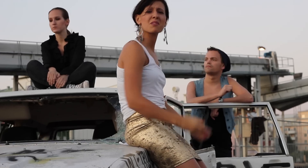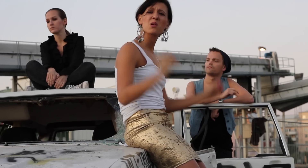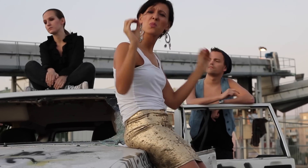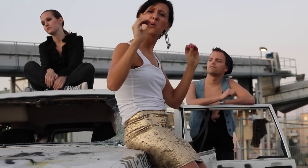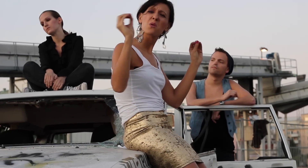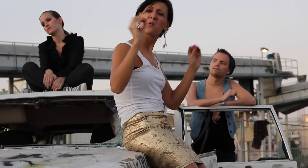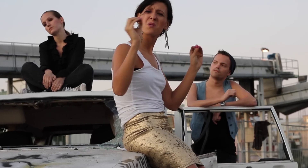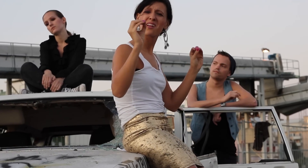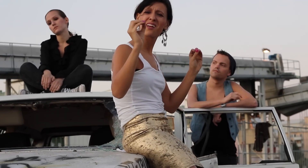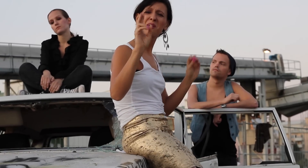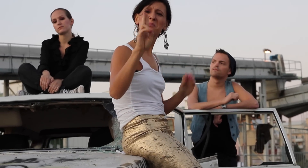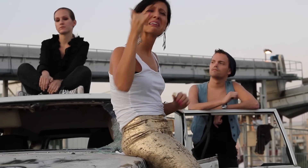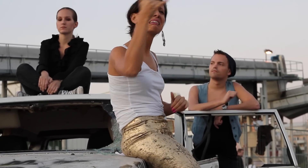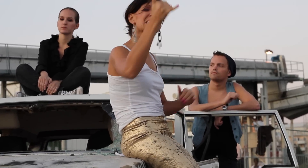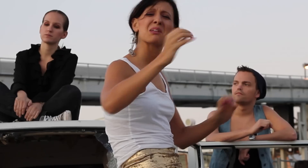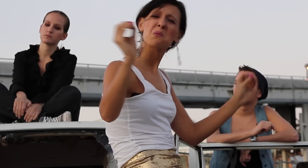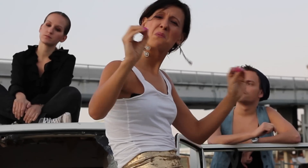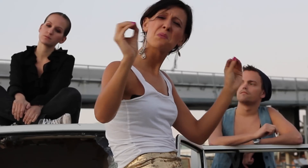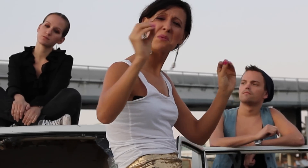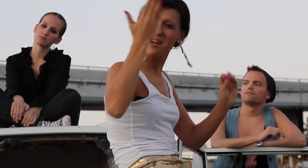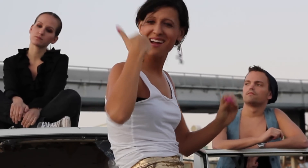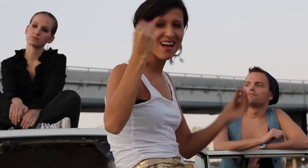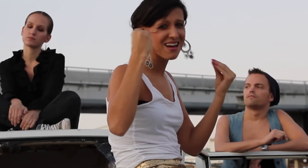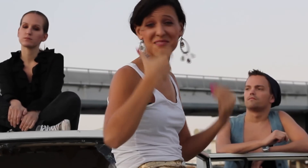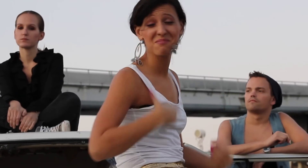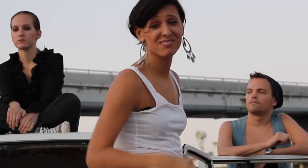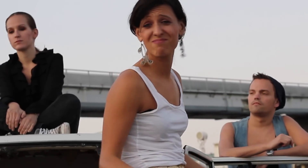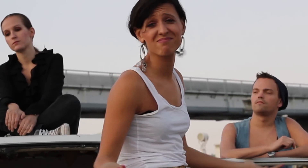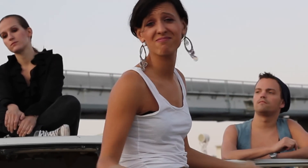'Cause there's nothing there's nothing you can teach me